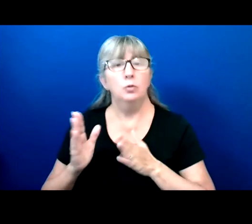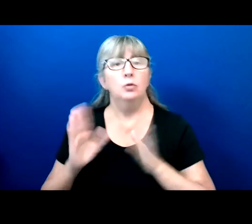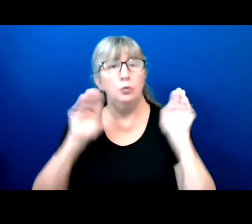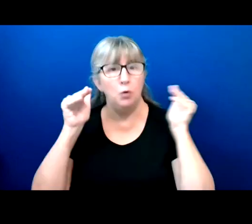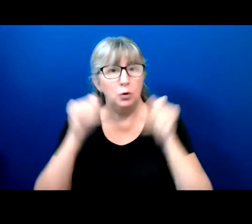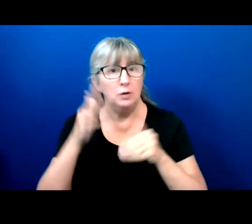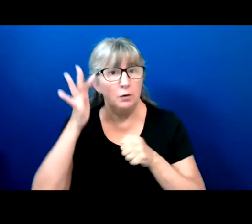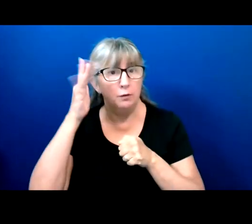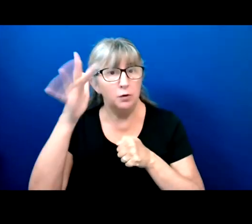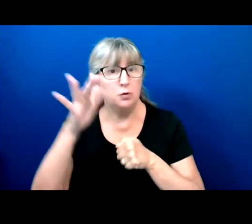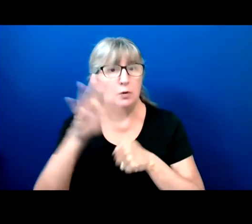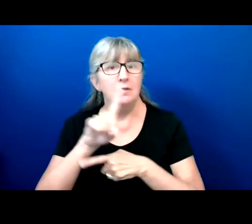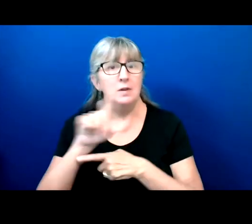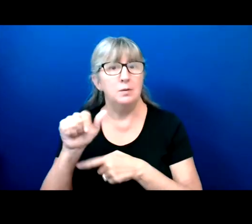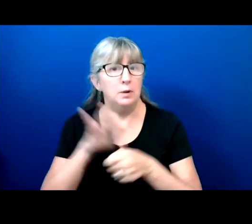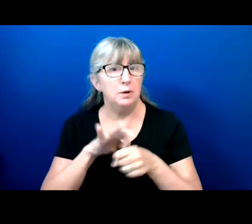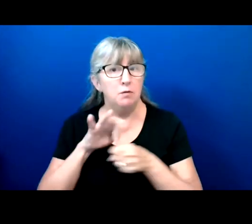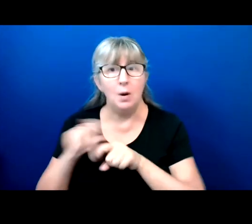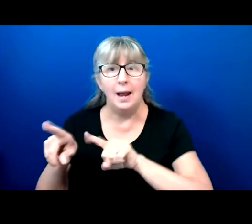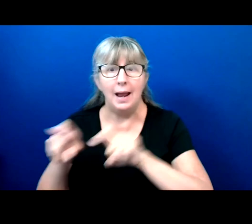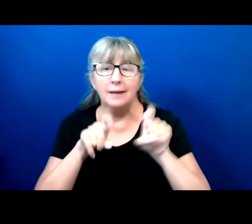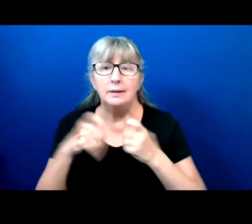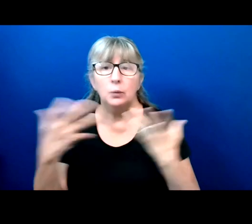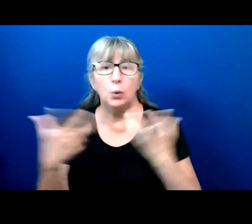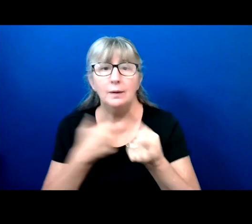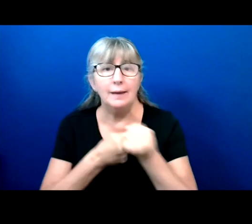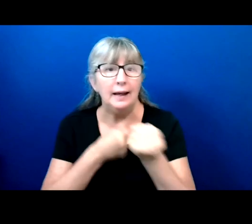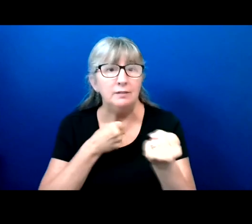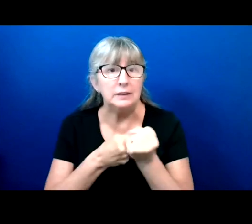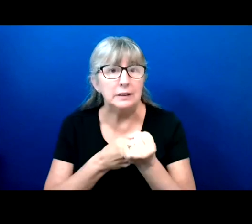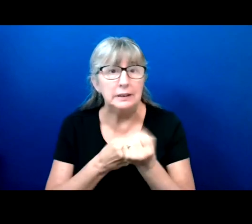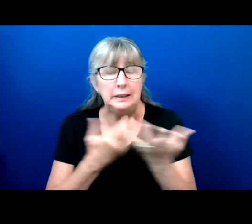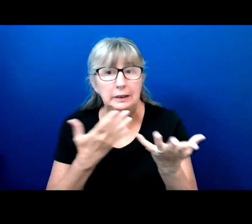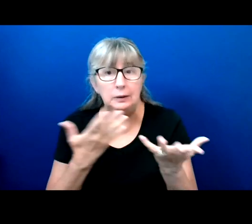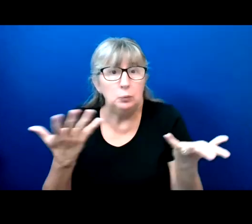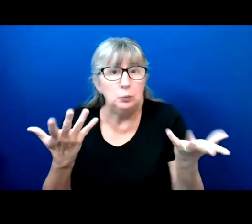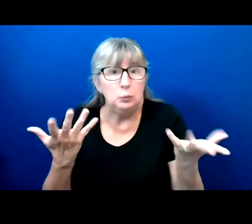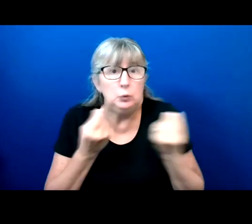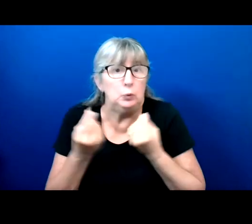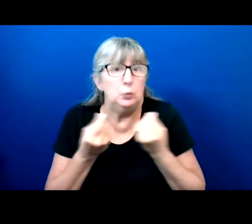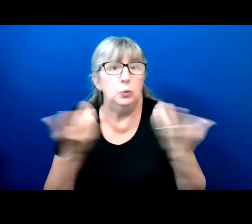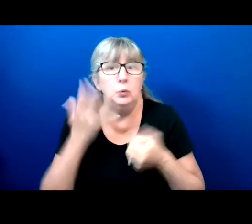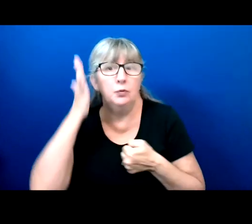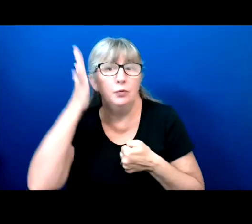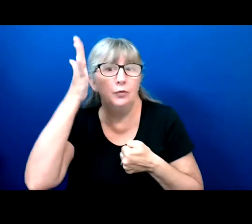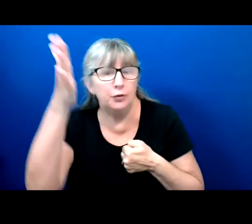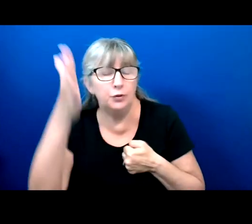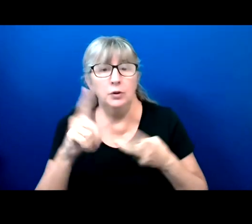asking what is our advocacy going to look like in the future, and how can we best strategize